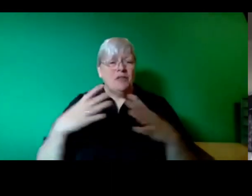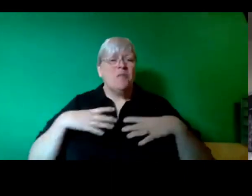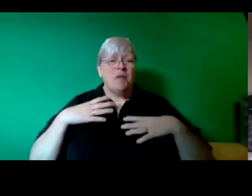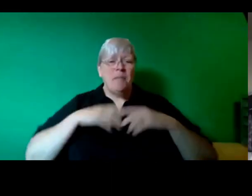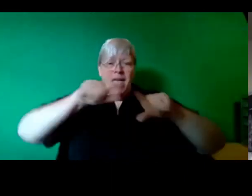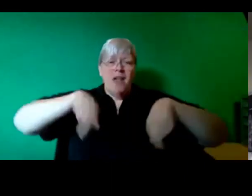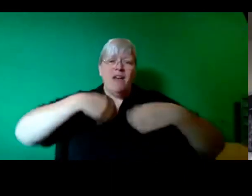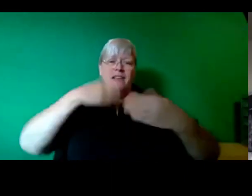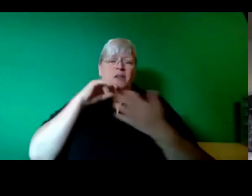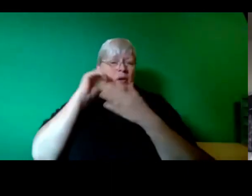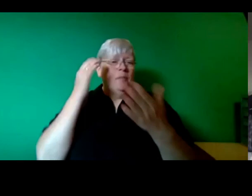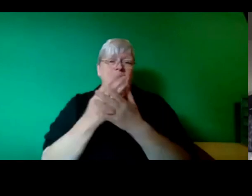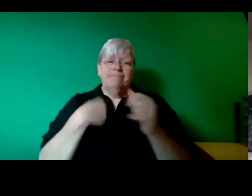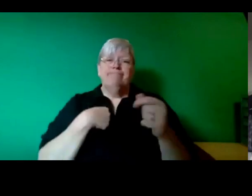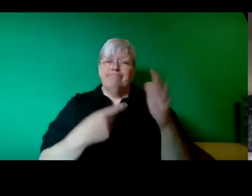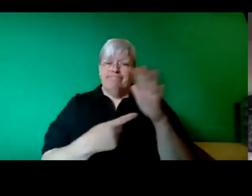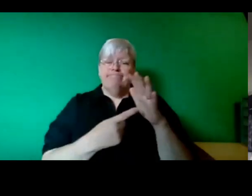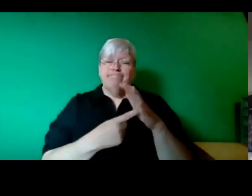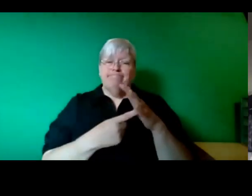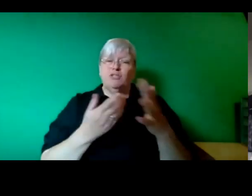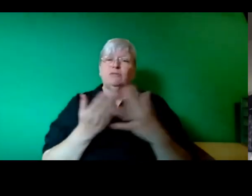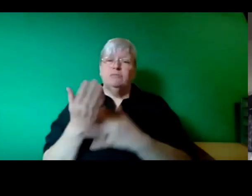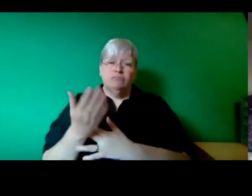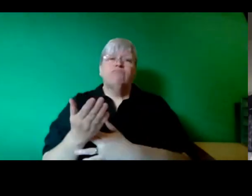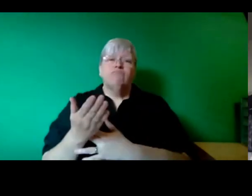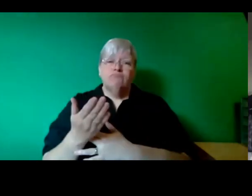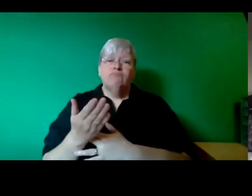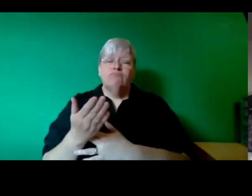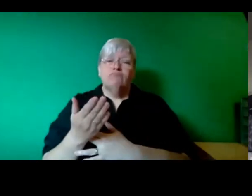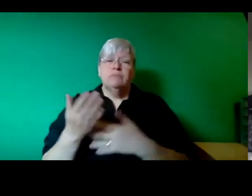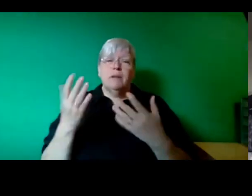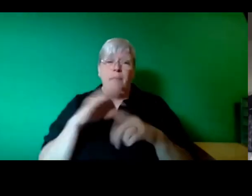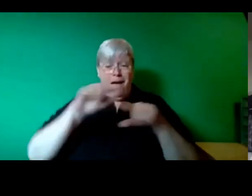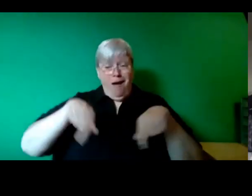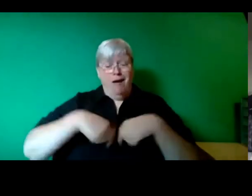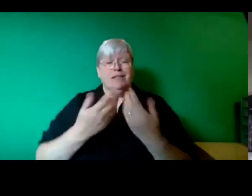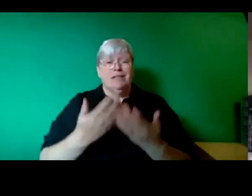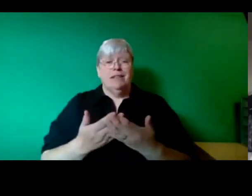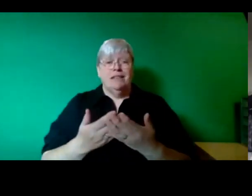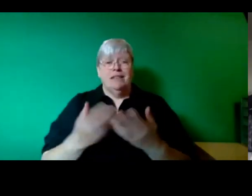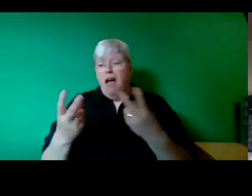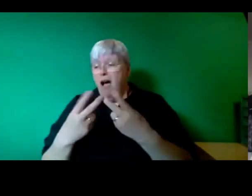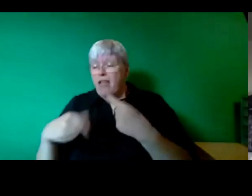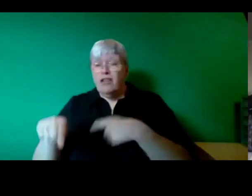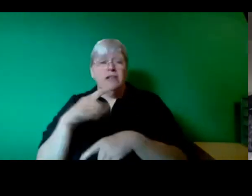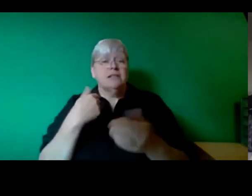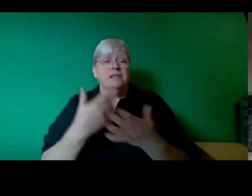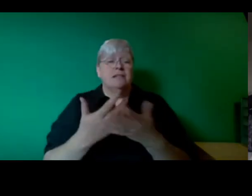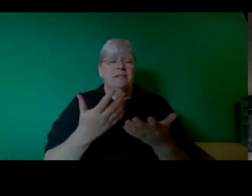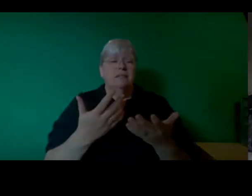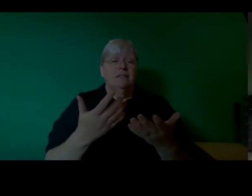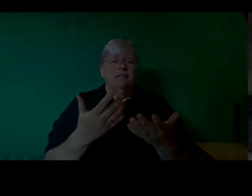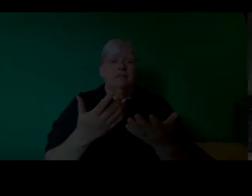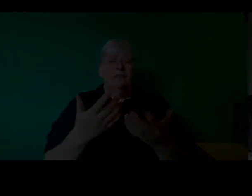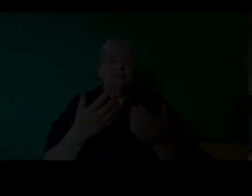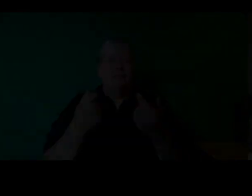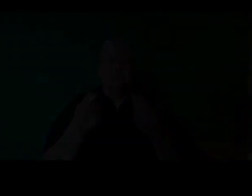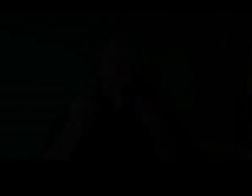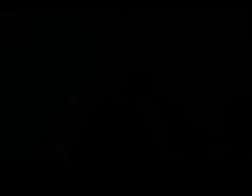important intervention by ourselves and others in COP26. Thanks comrades.